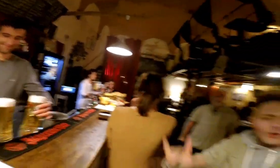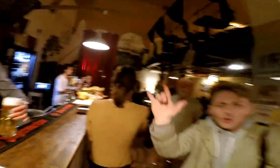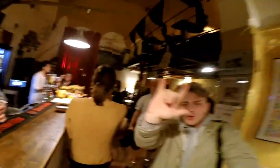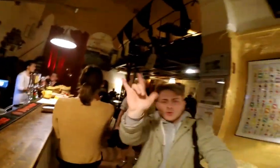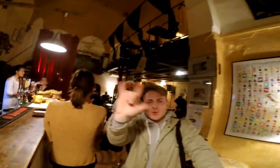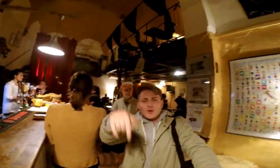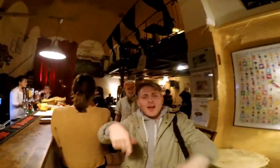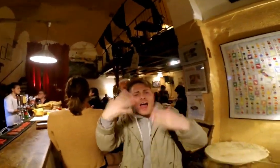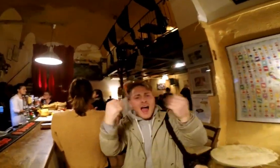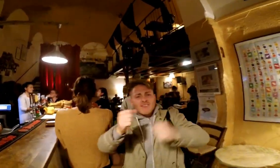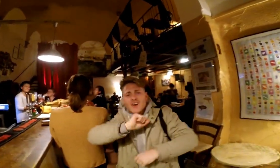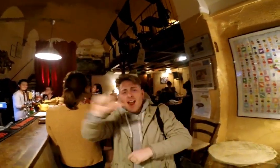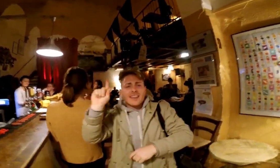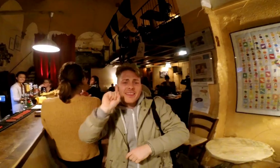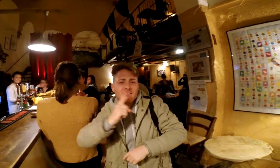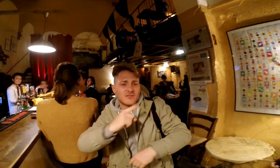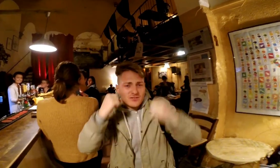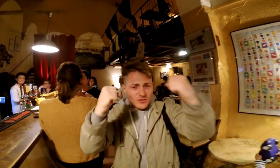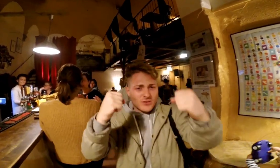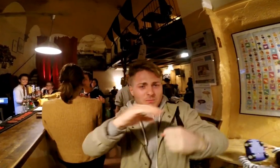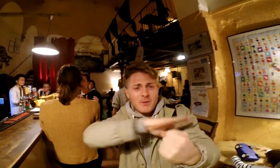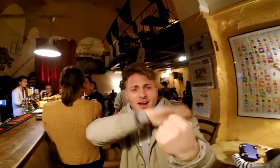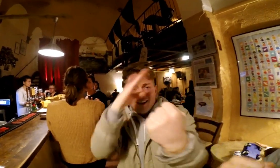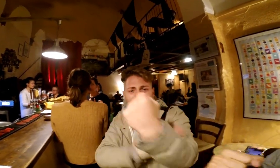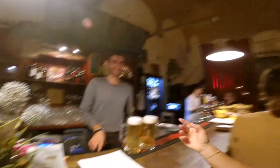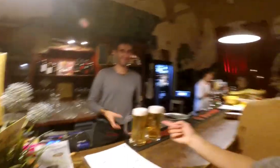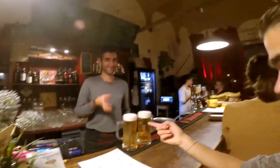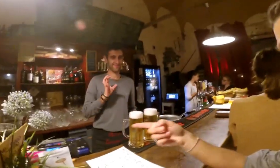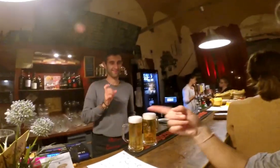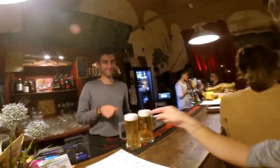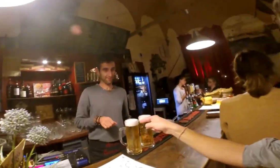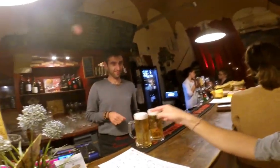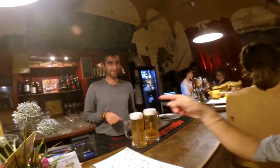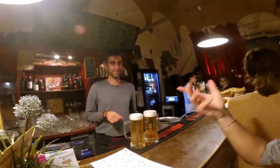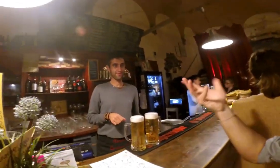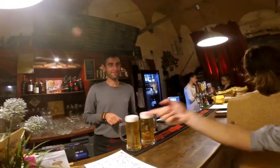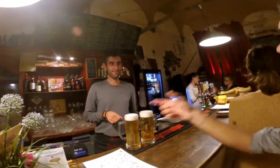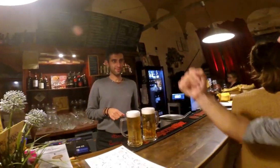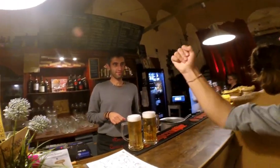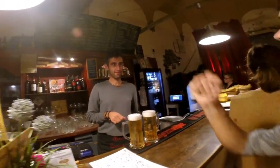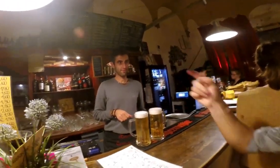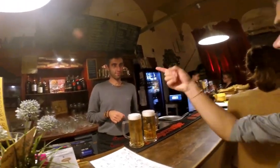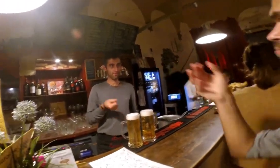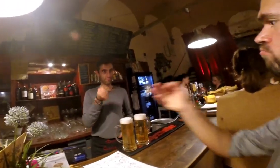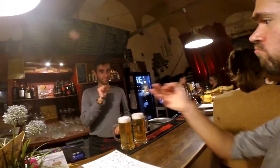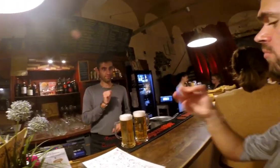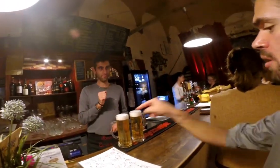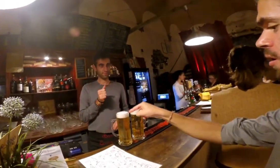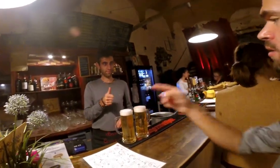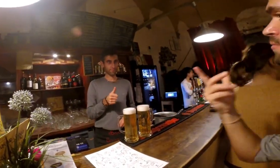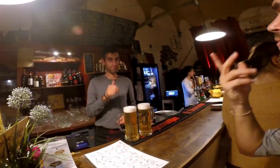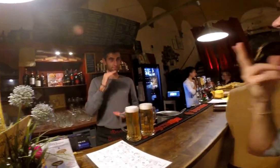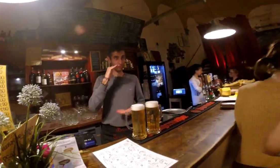All Deaf workers here, that's powerful. The Draft beer, can you explain to our viewers about it?